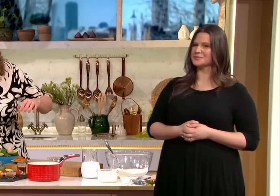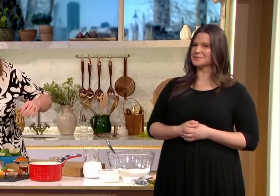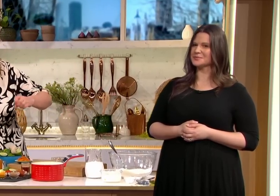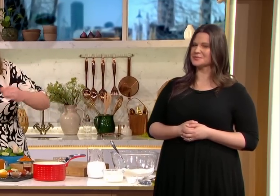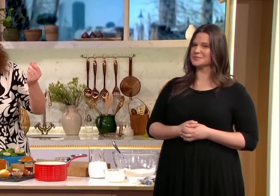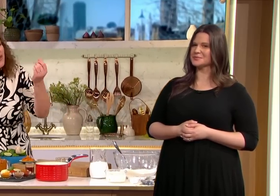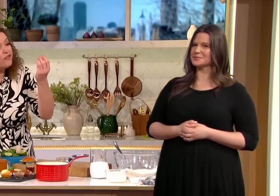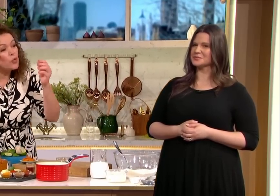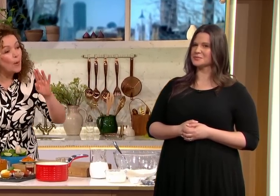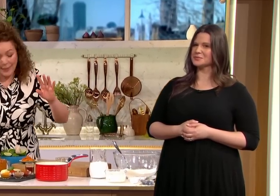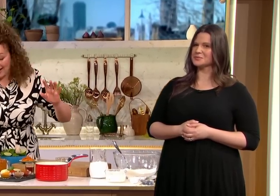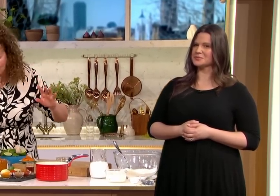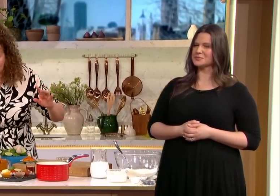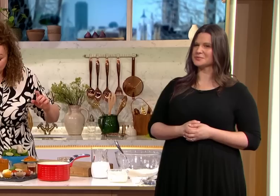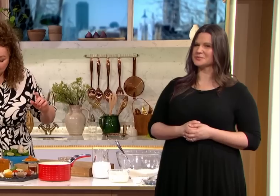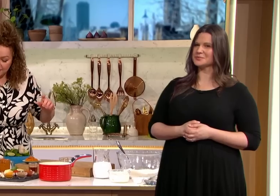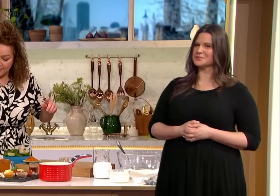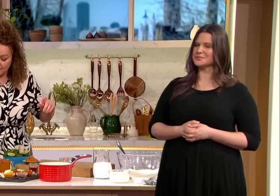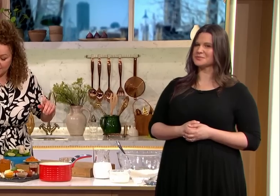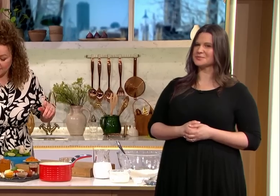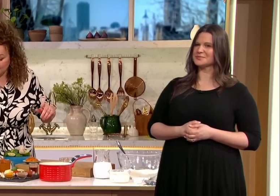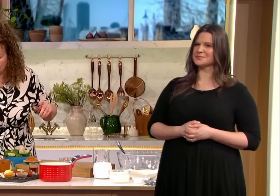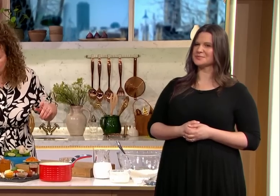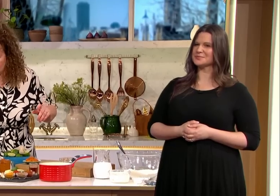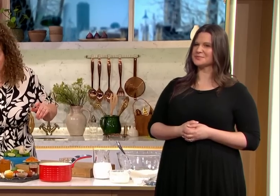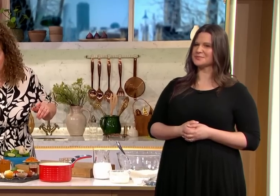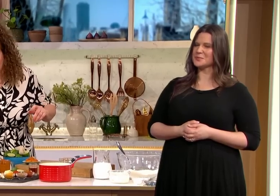so mix the sweet potato in with the lentils and the onions just for a few minutes